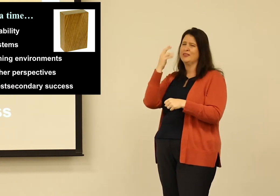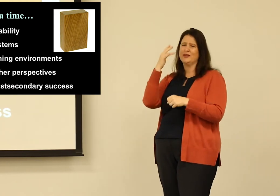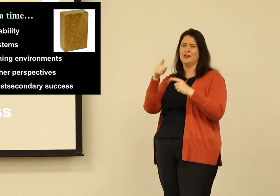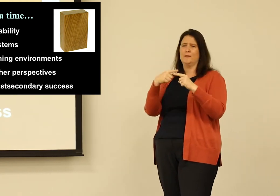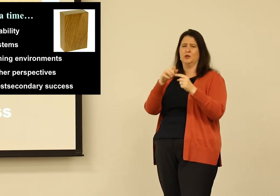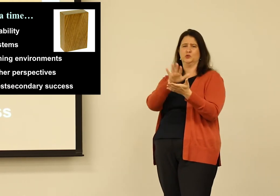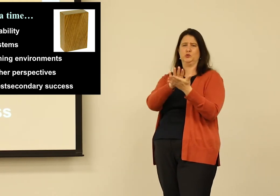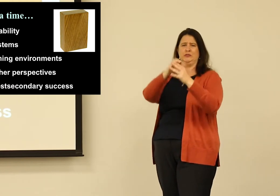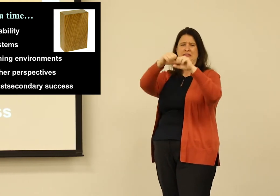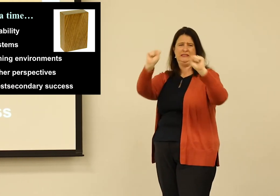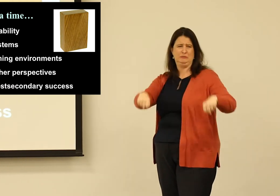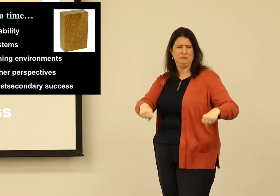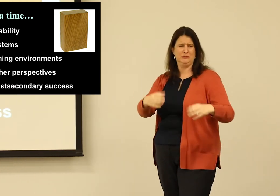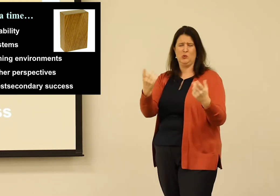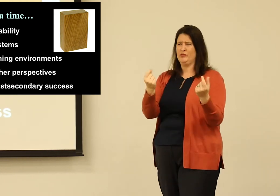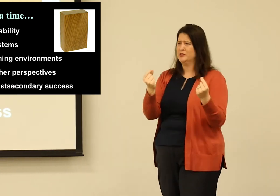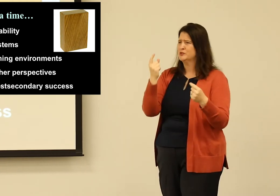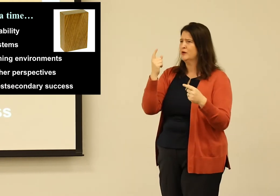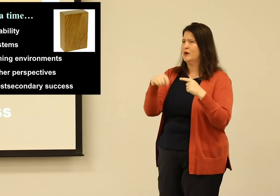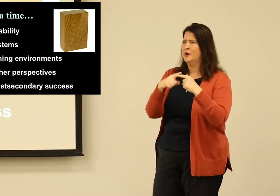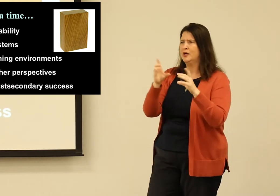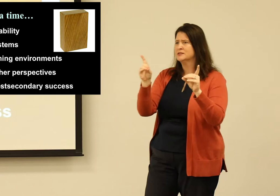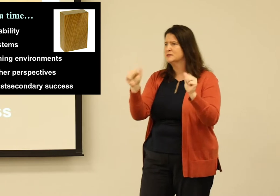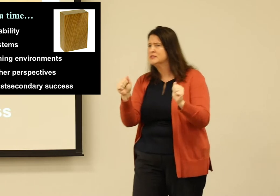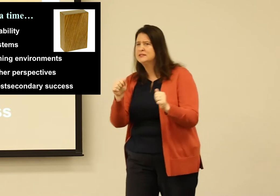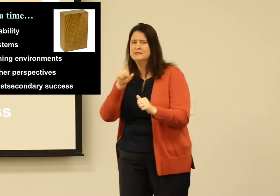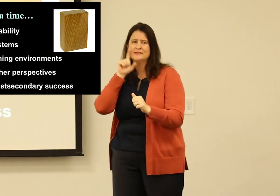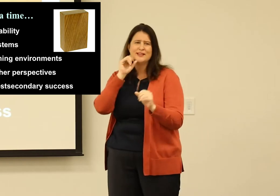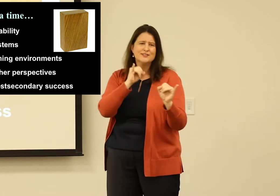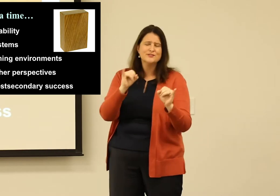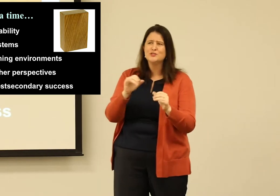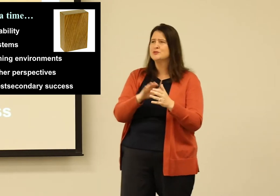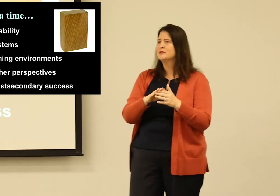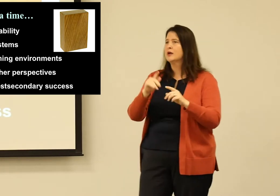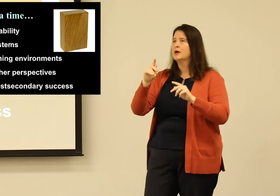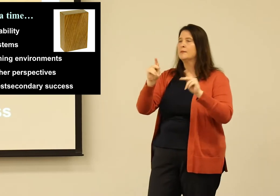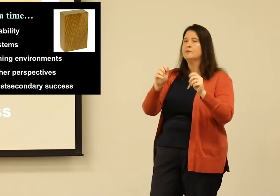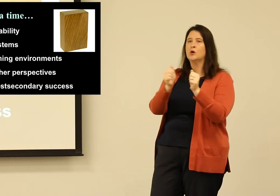was an area of interest and thinking about school systems and what they do for students with disabilities